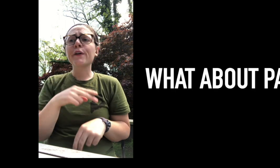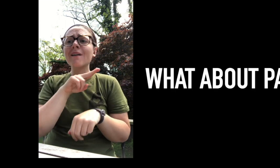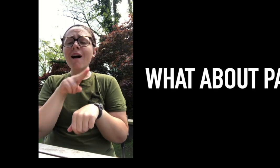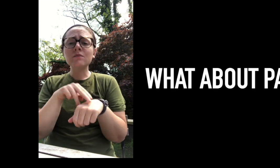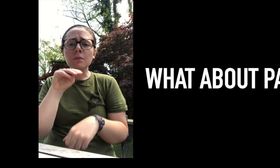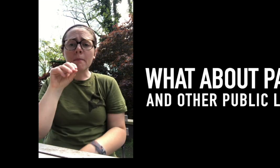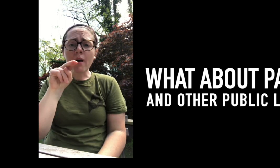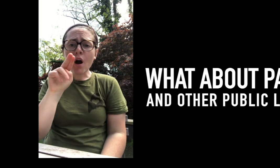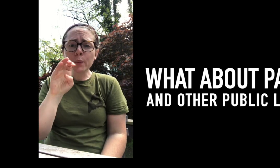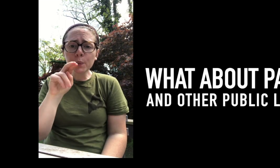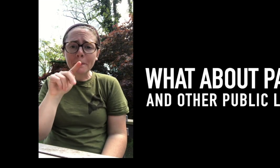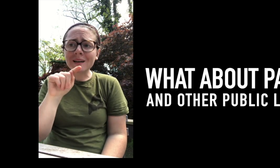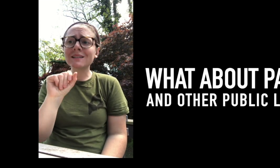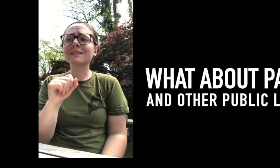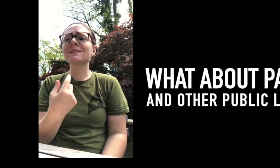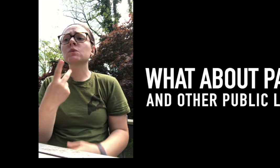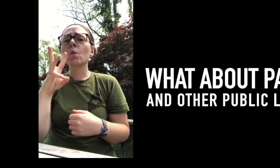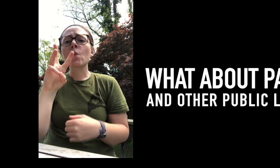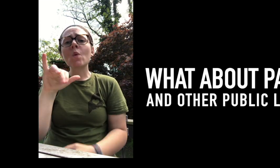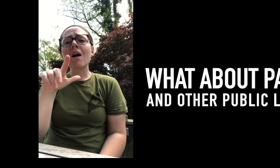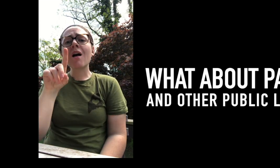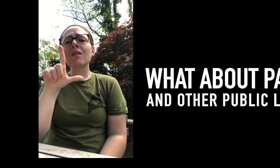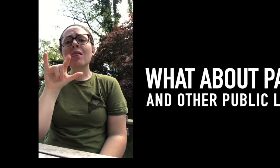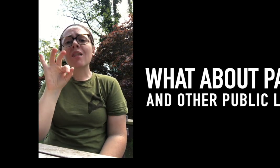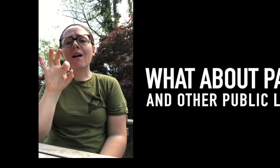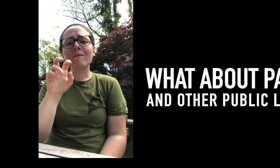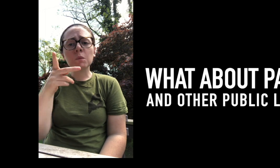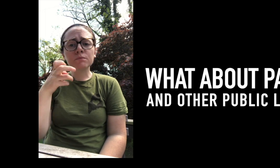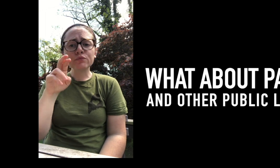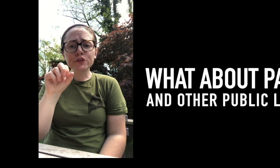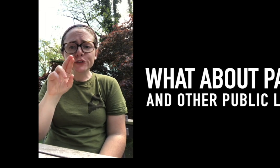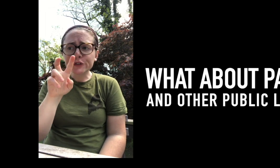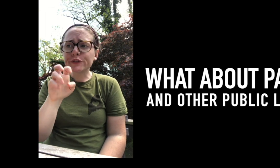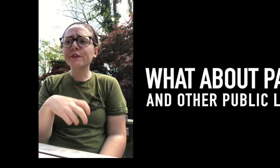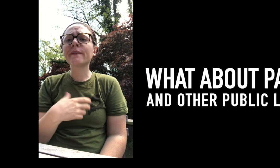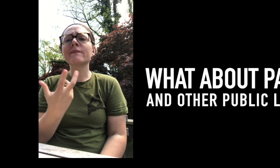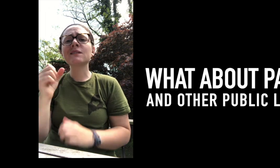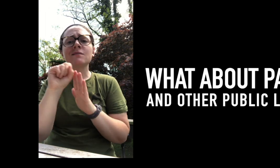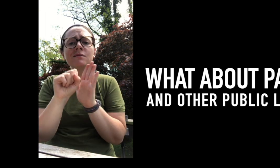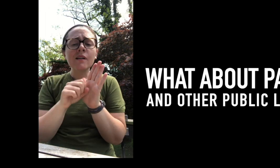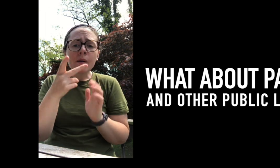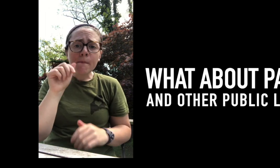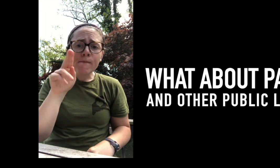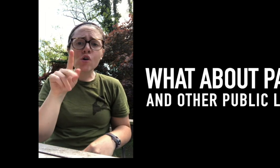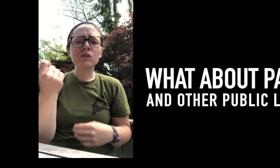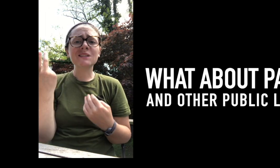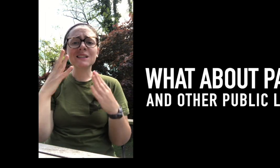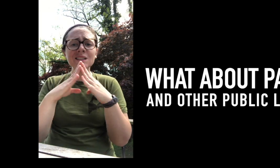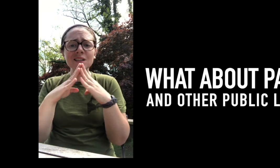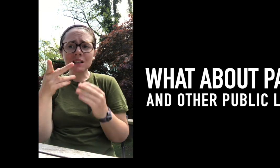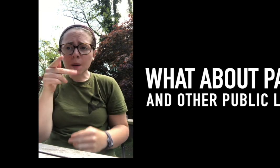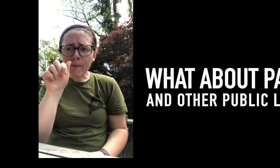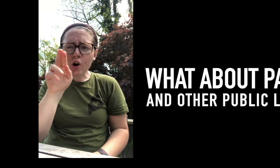national monuments, wildlife preserves, state parks, or other outdoor spaces,